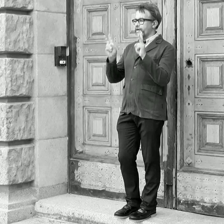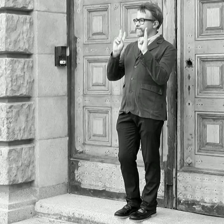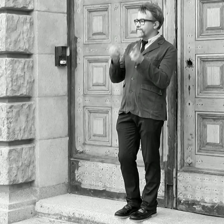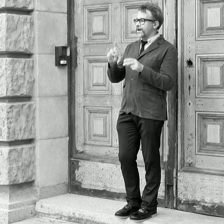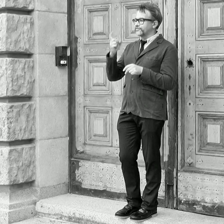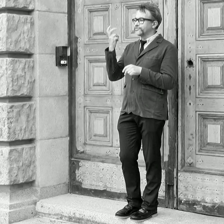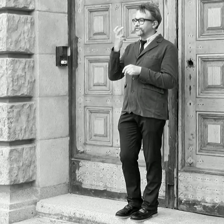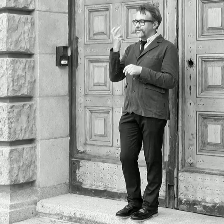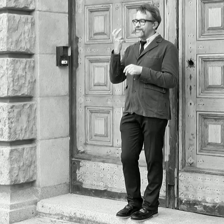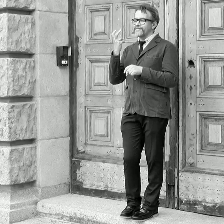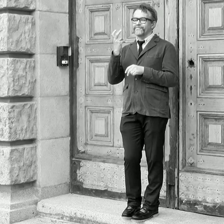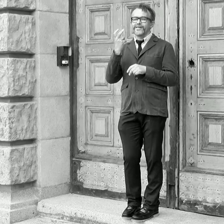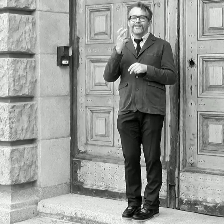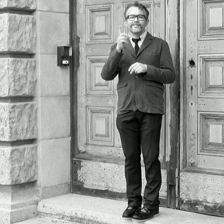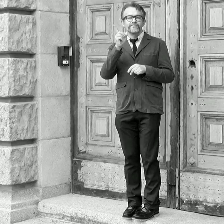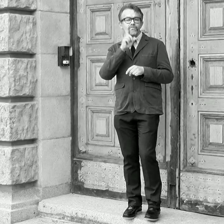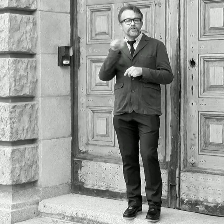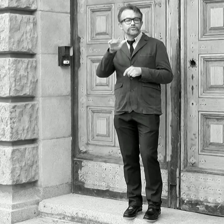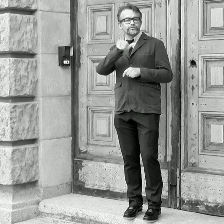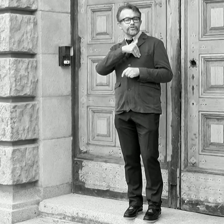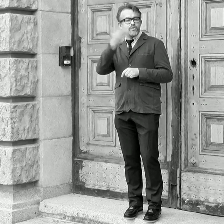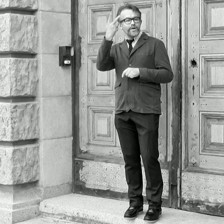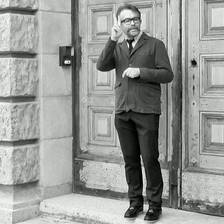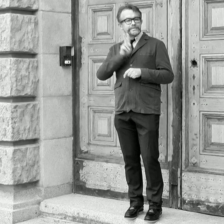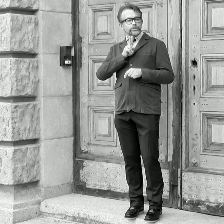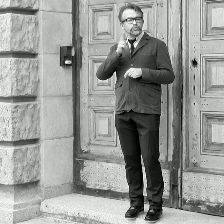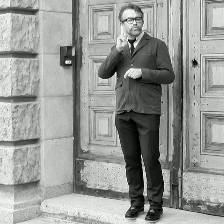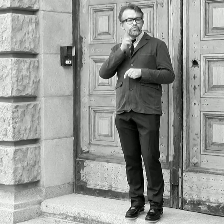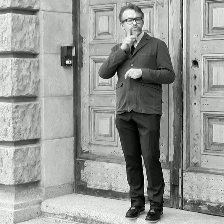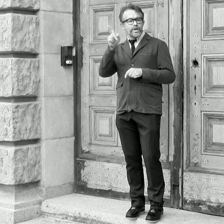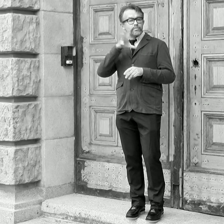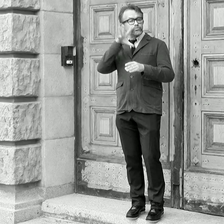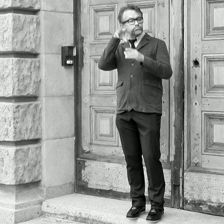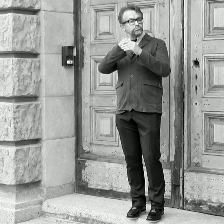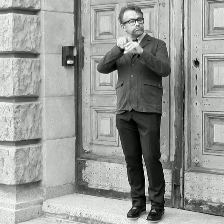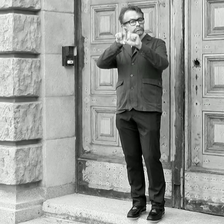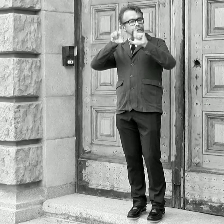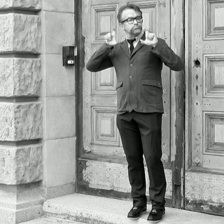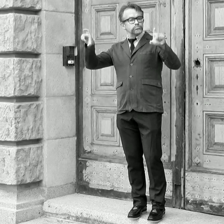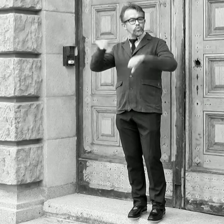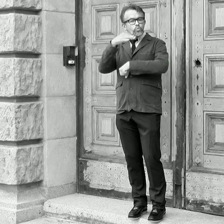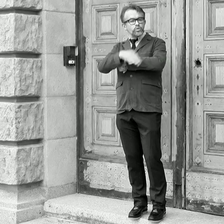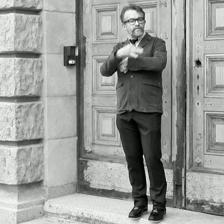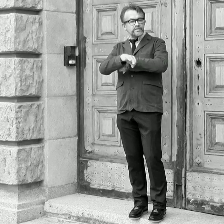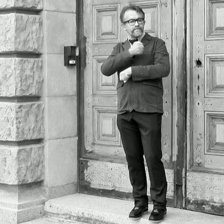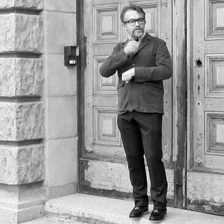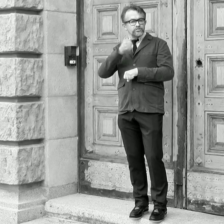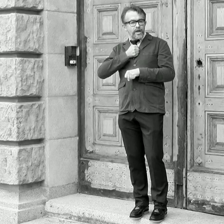In fact, the Institute was located in the direct neighborhood of the University,